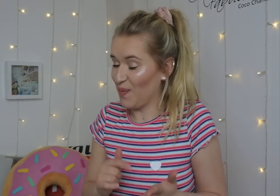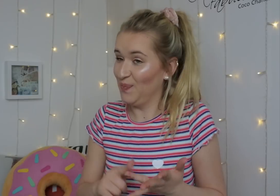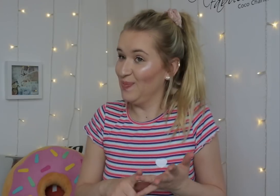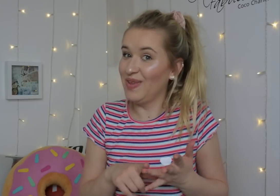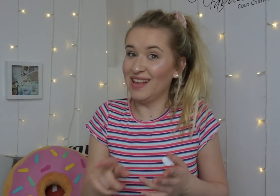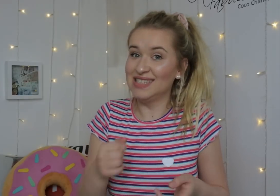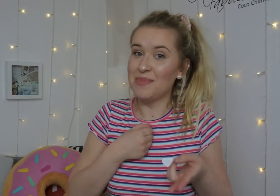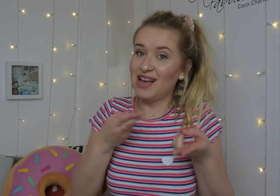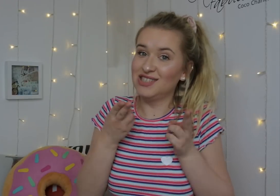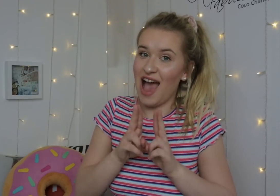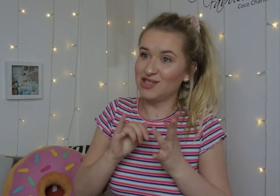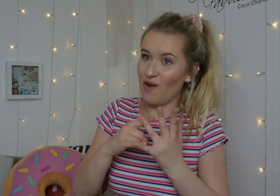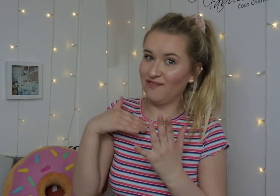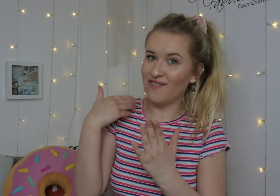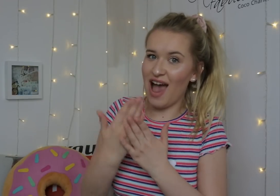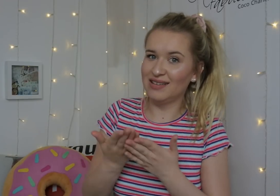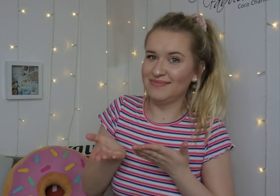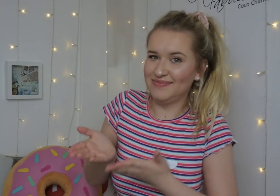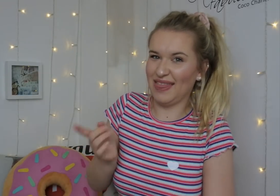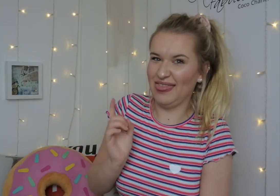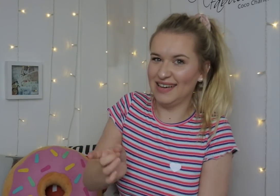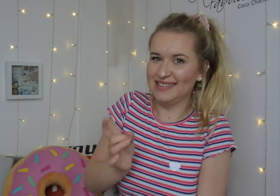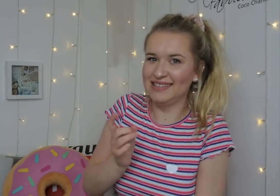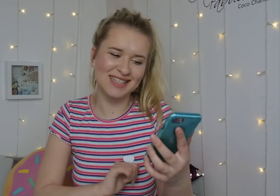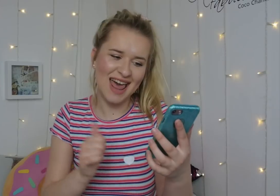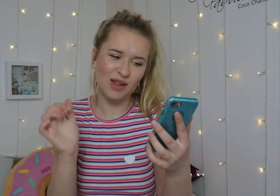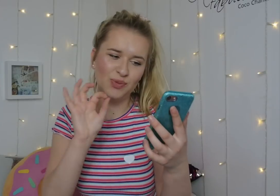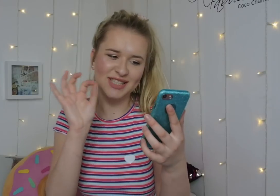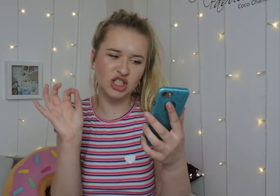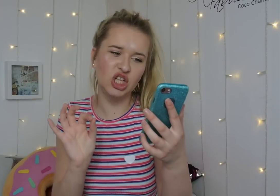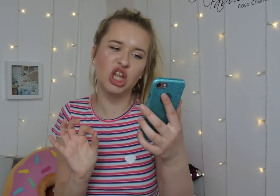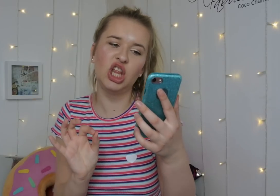So, this is my diet world. Next up...